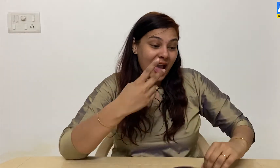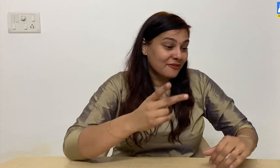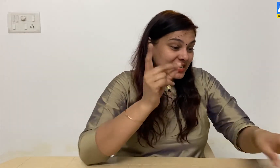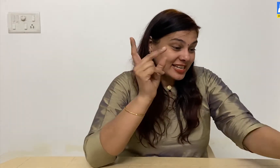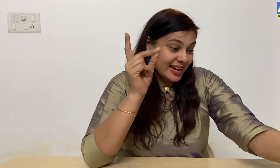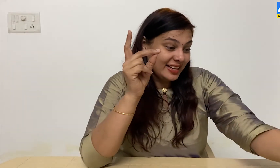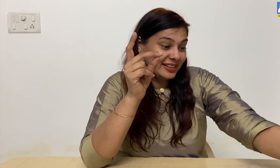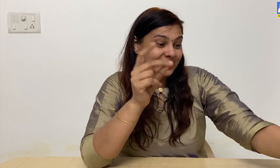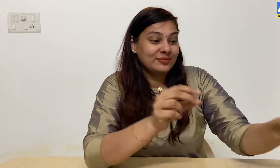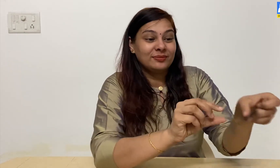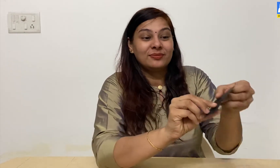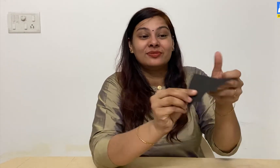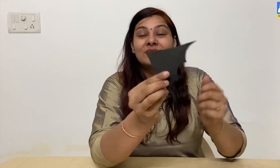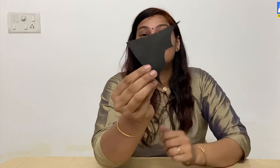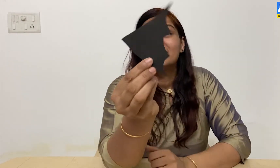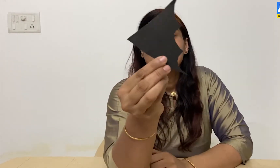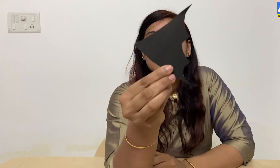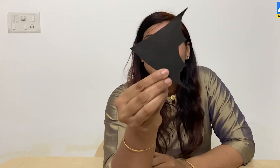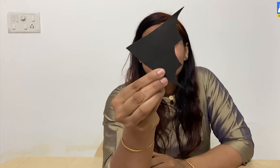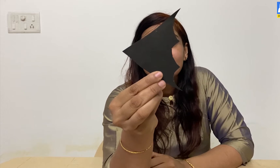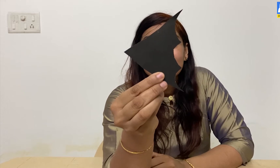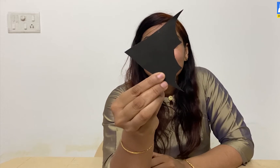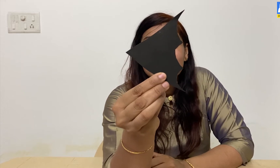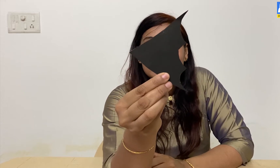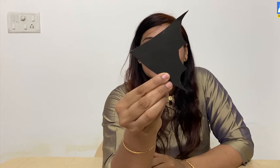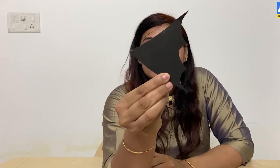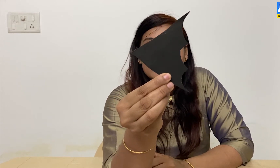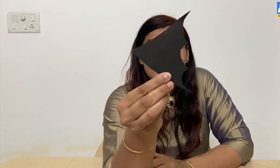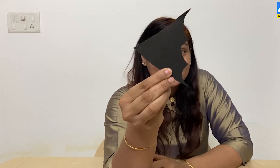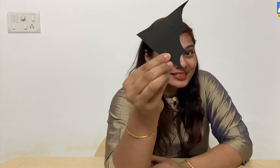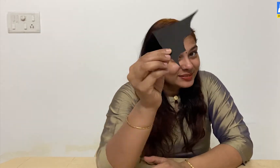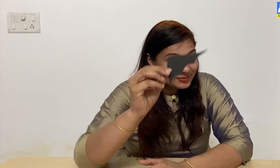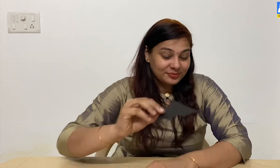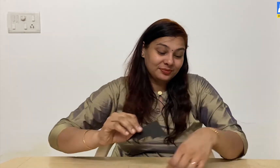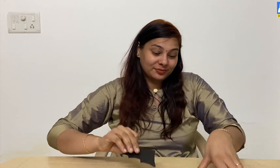Then take another small piece of paper and cut it into the shape of tail fin of a fish.